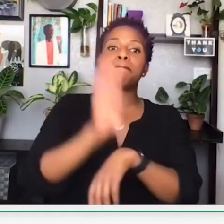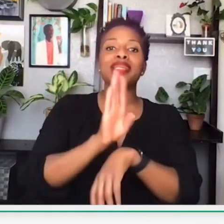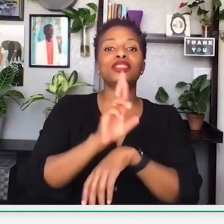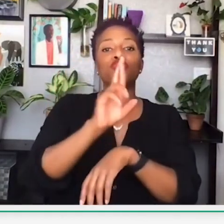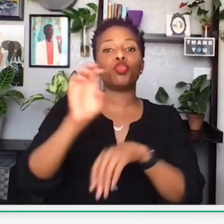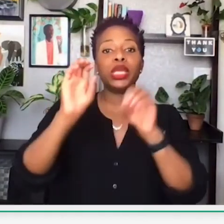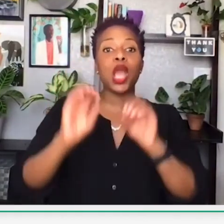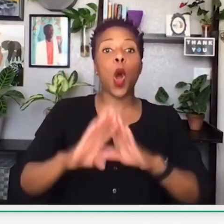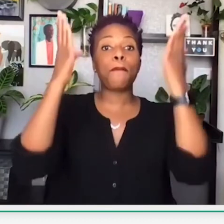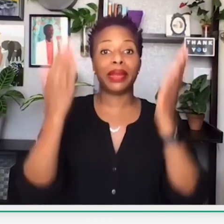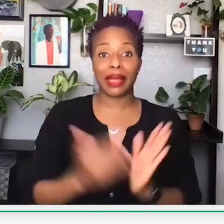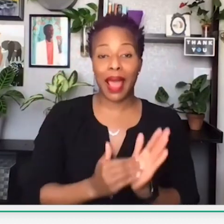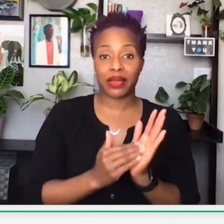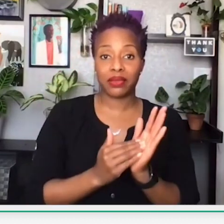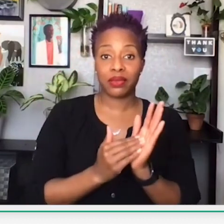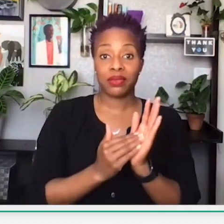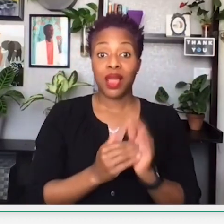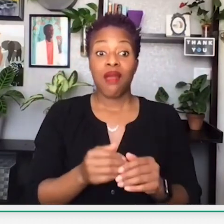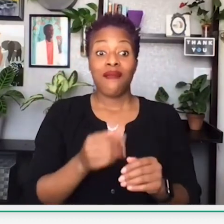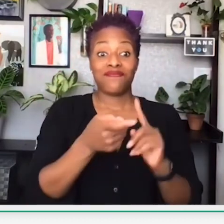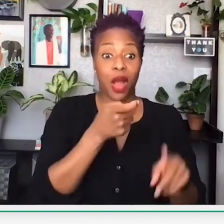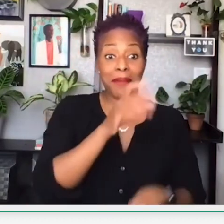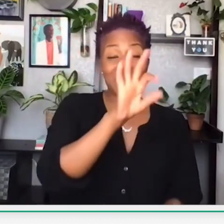down, when businesses